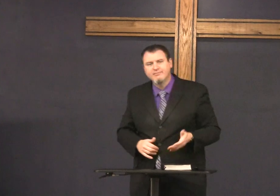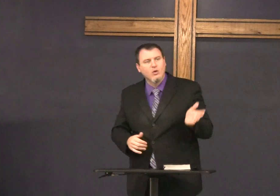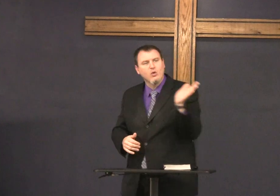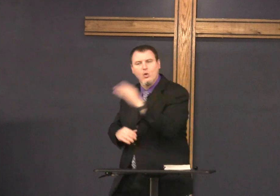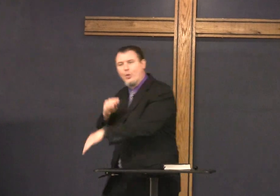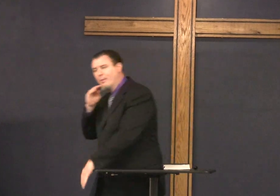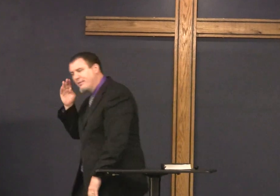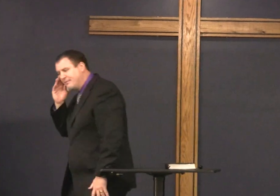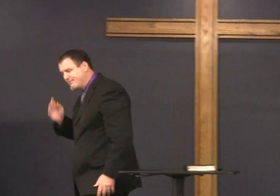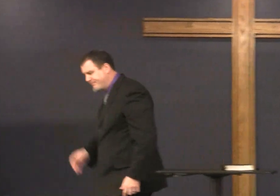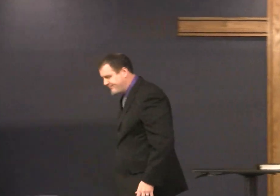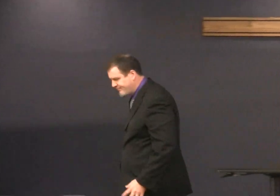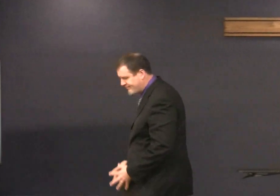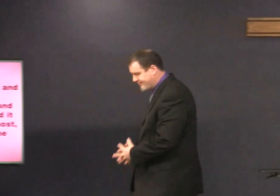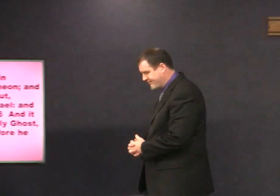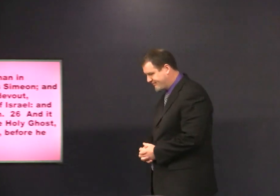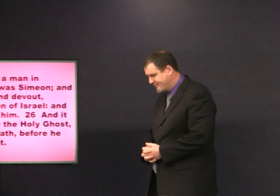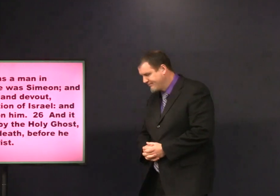nope now that I won and then he goes home